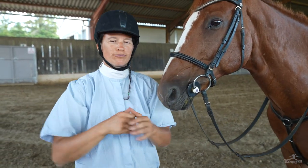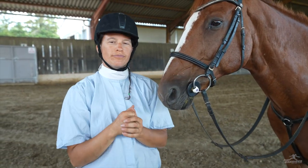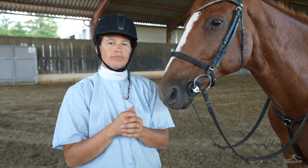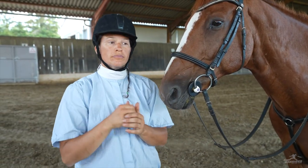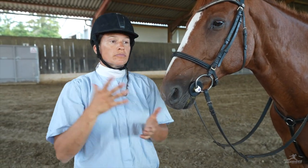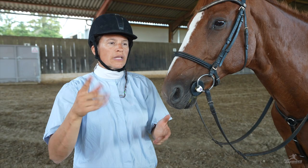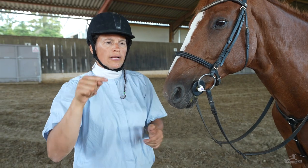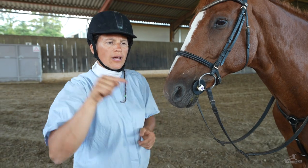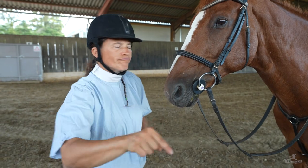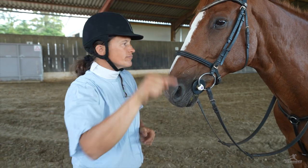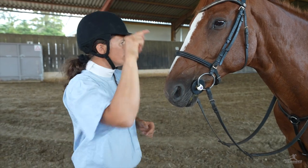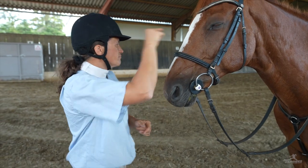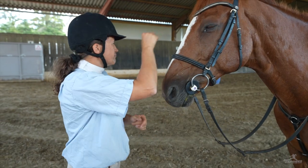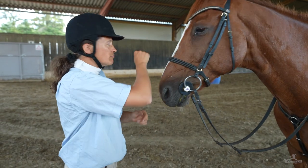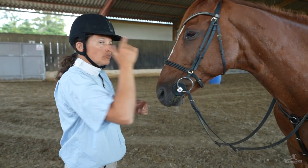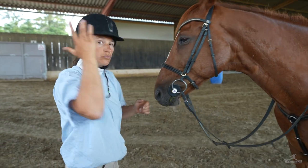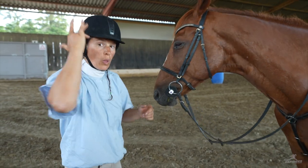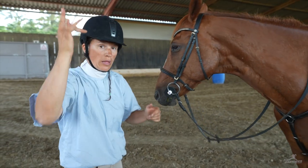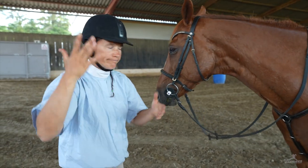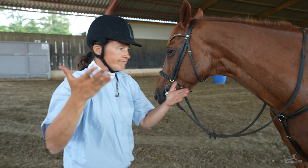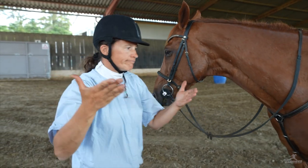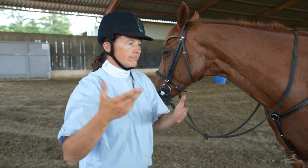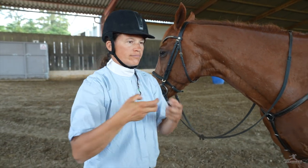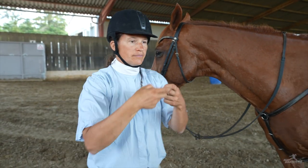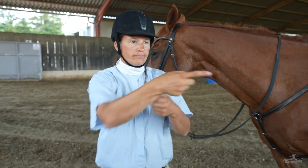that resulted from farming culture.